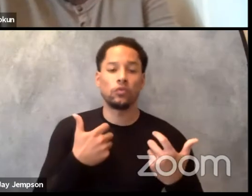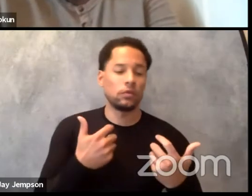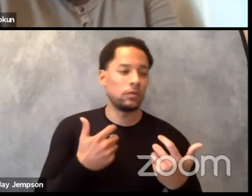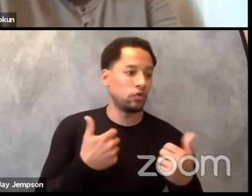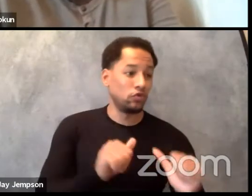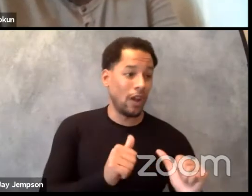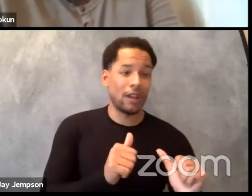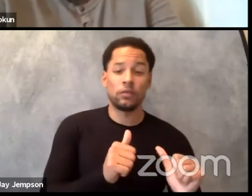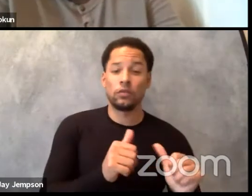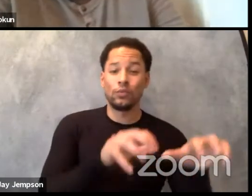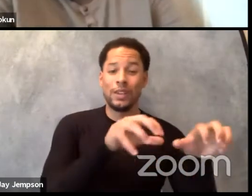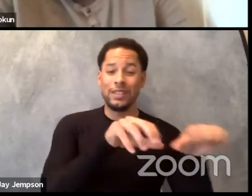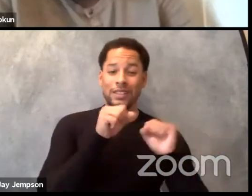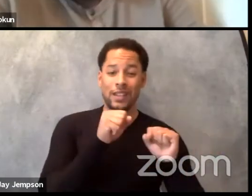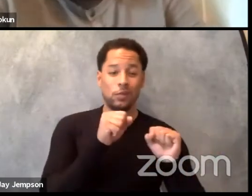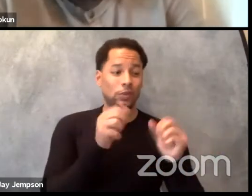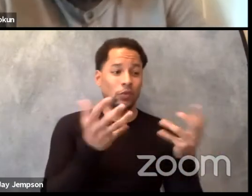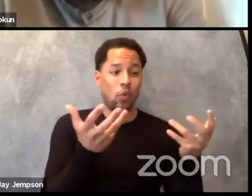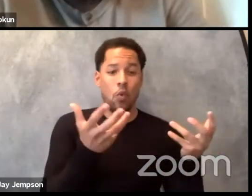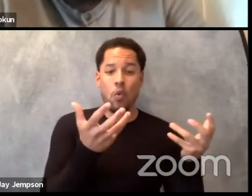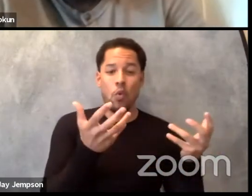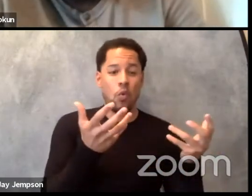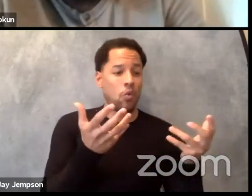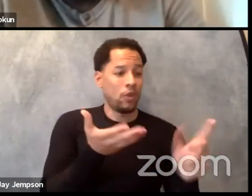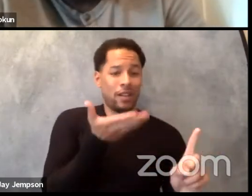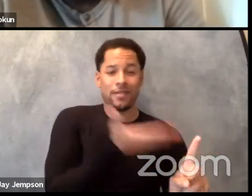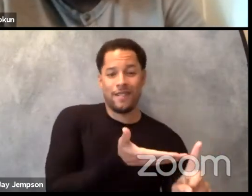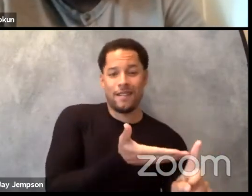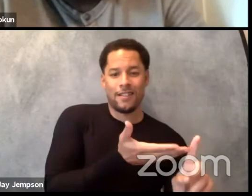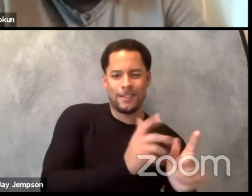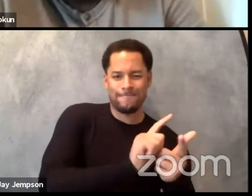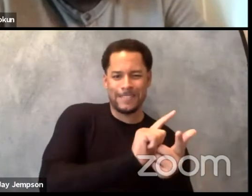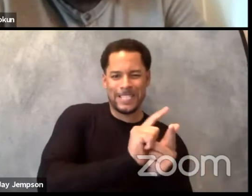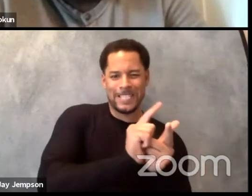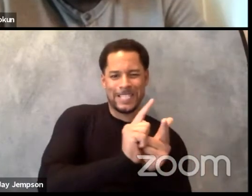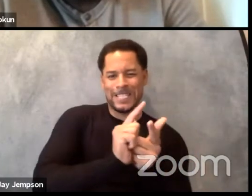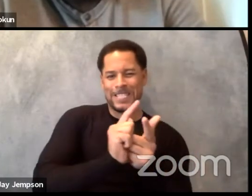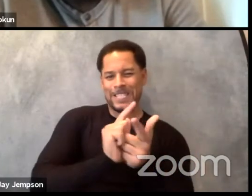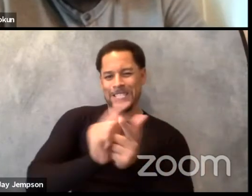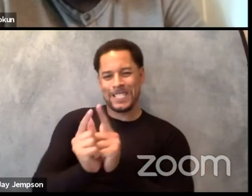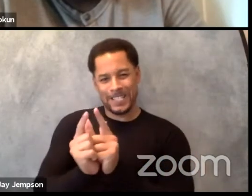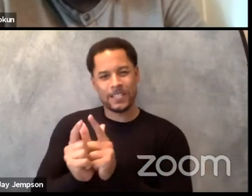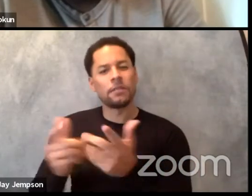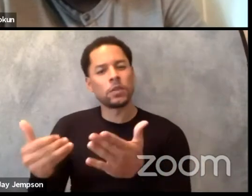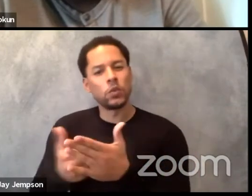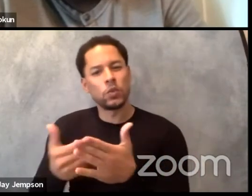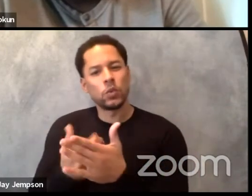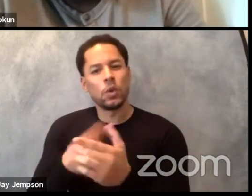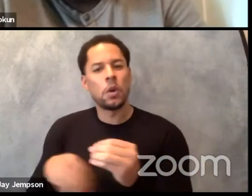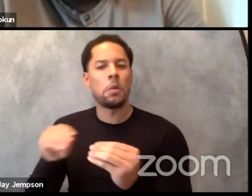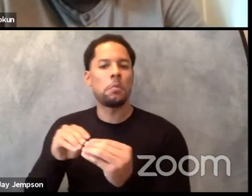I think there is interesting things that could happen. Thanks Adham. I also wanna say that thinking about nuance,